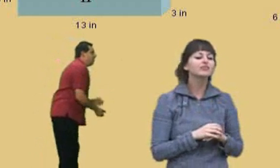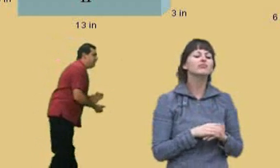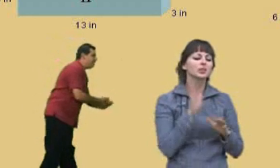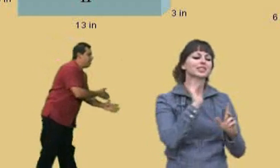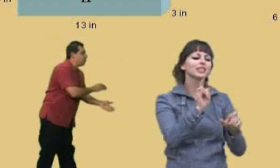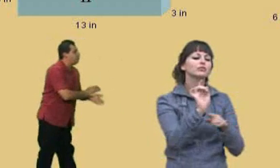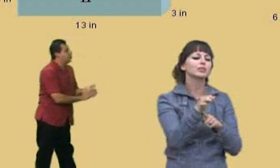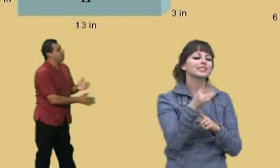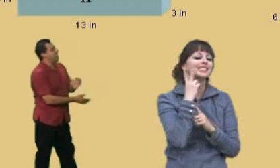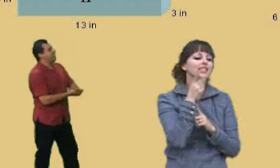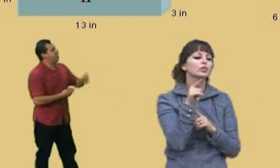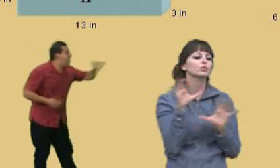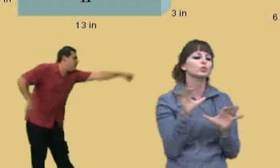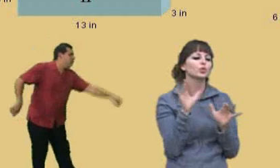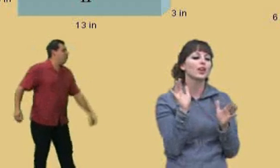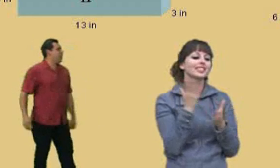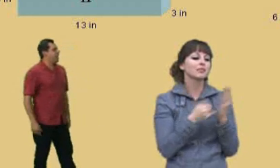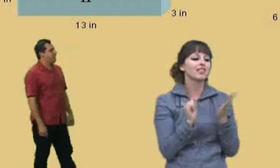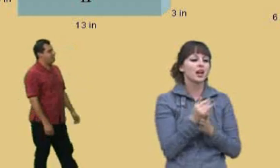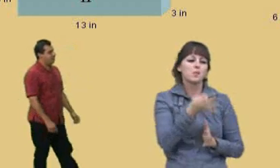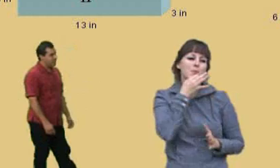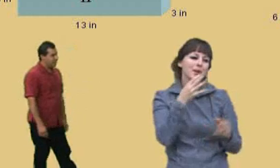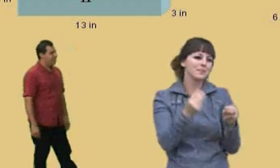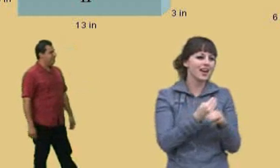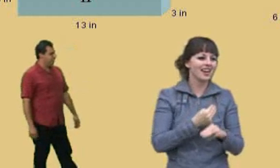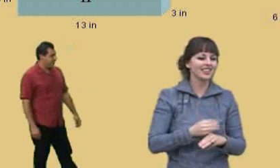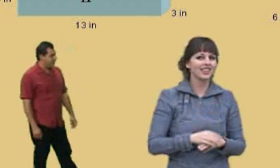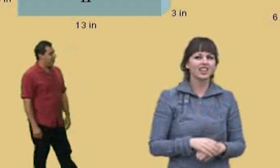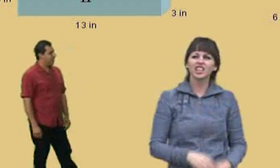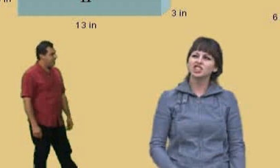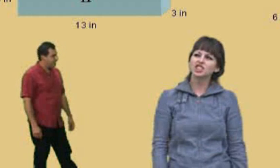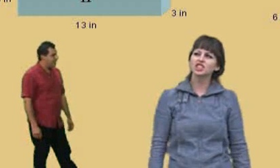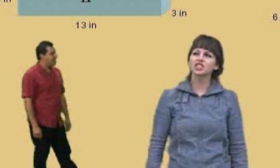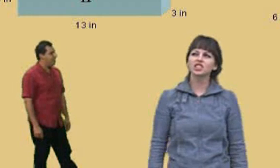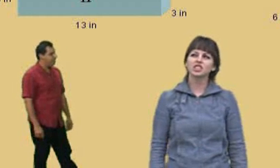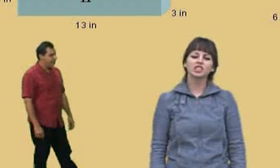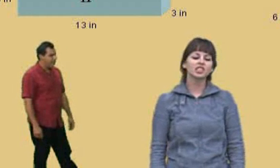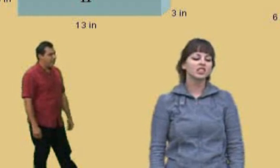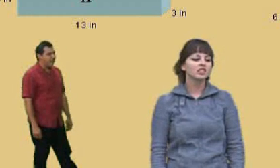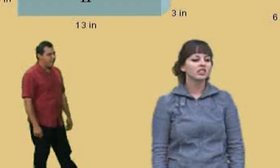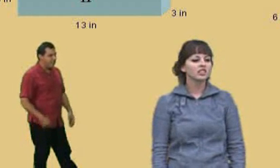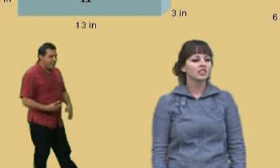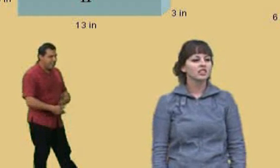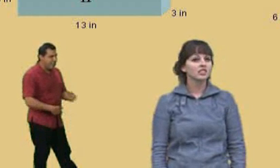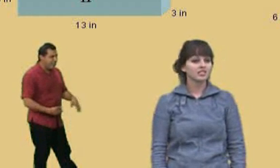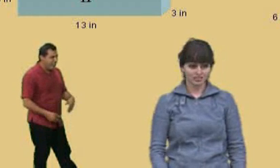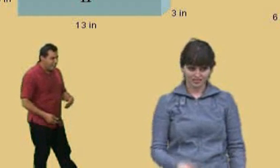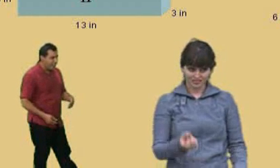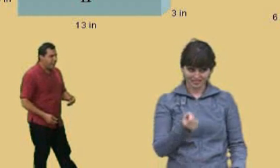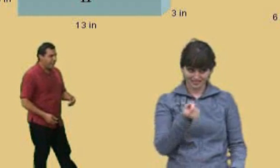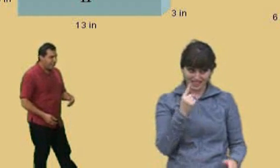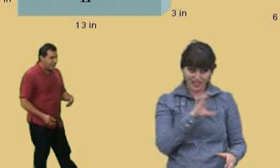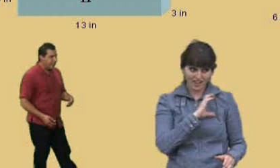Let's see you do some of that Kung-Fu math! Getting it, Charlie? Charlie: Trying!!! Shh! Shh!